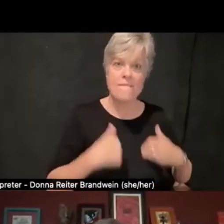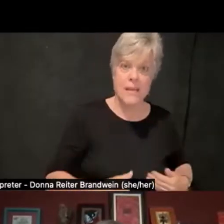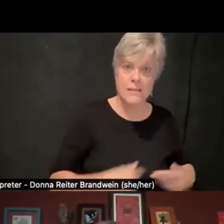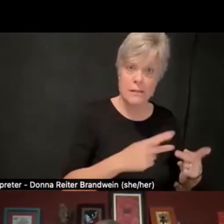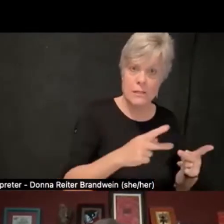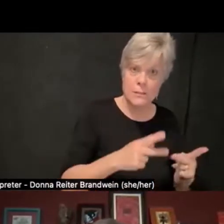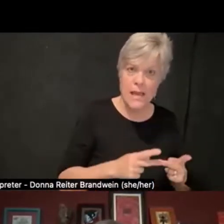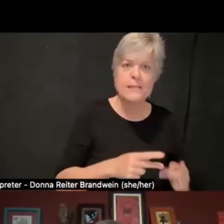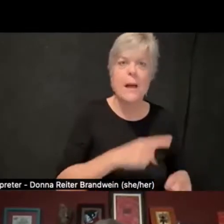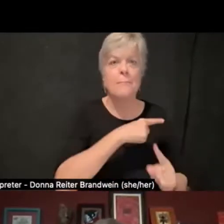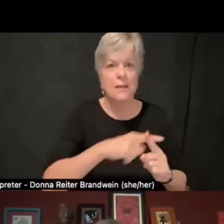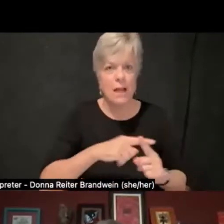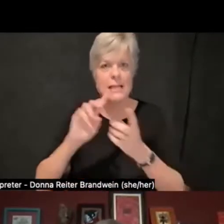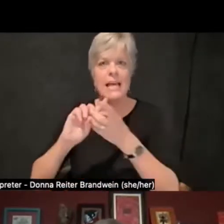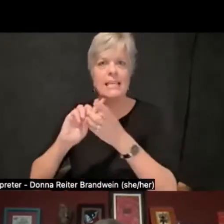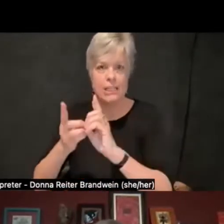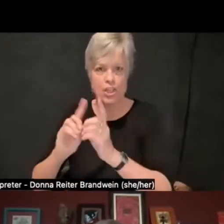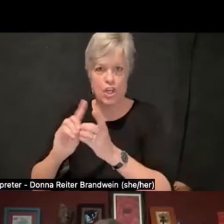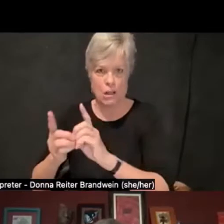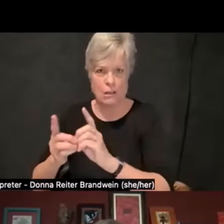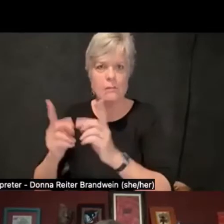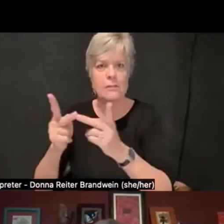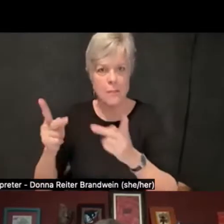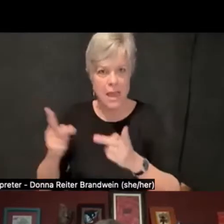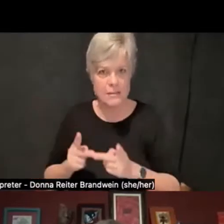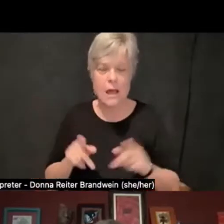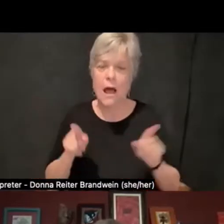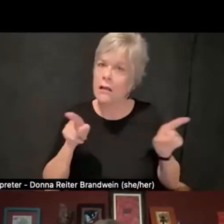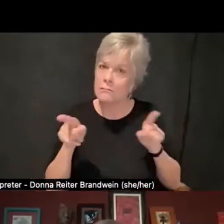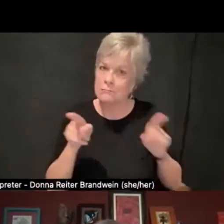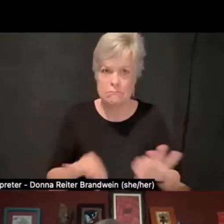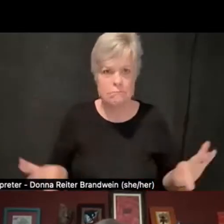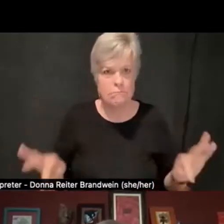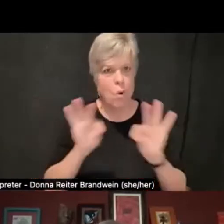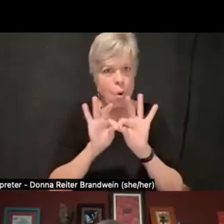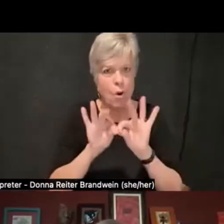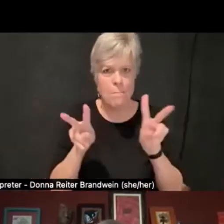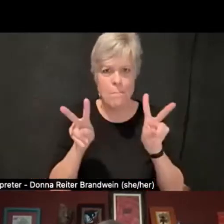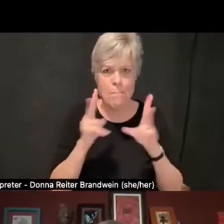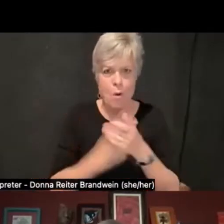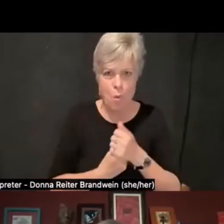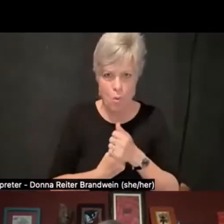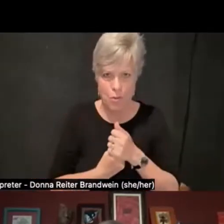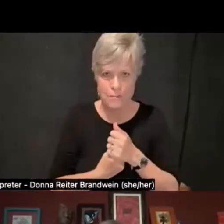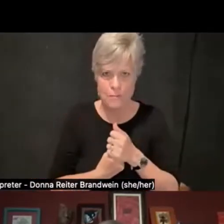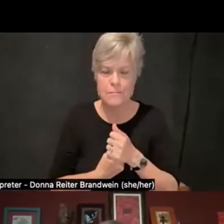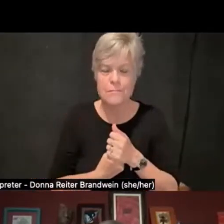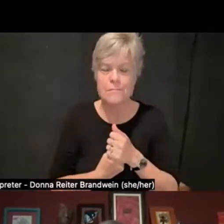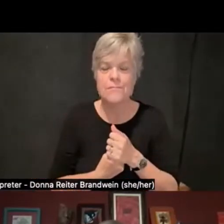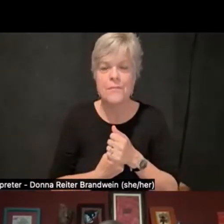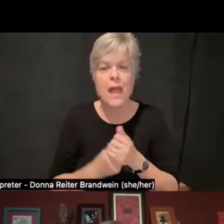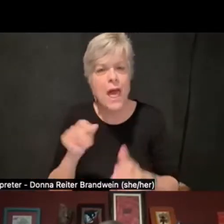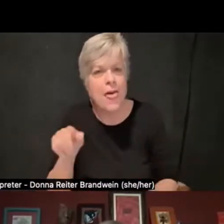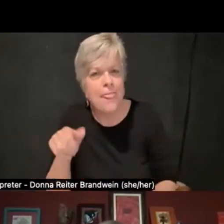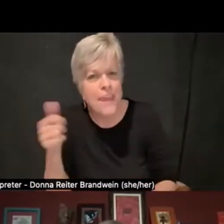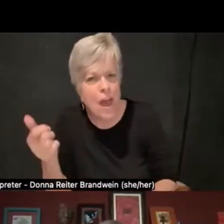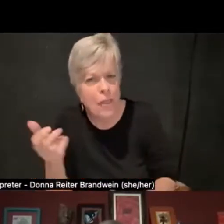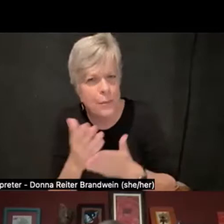is something that is really critical. And then the other piece that is important